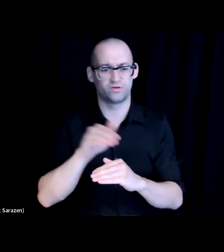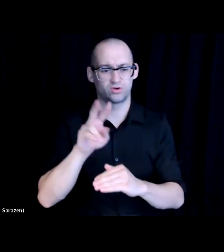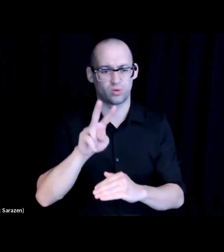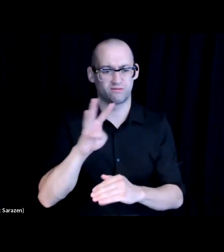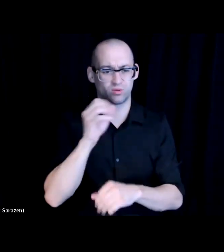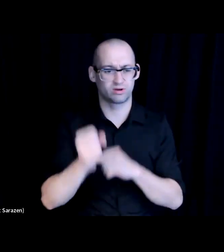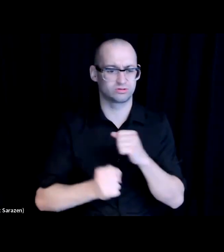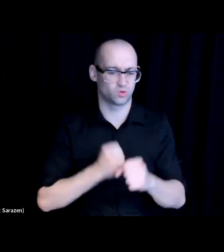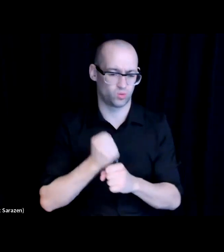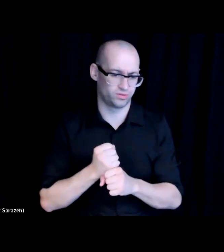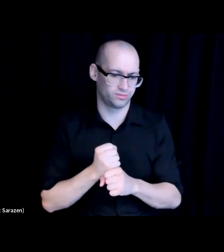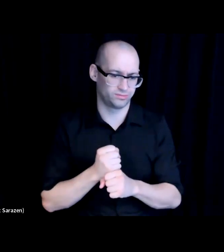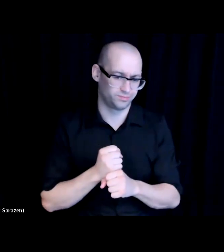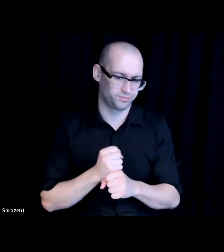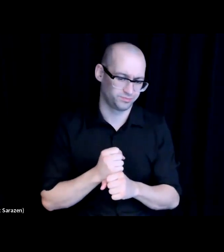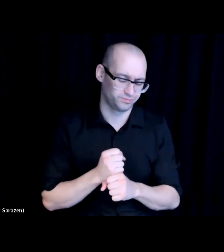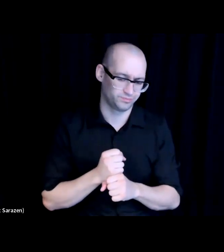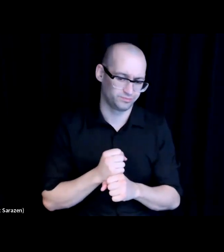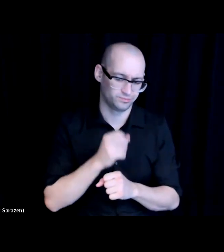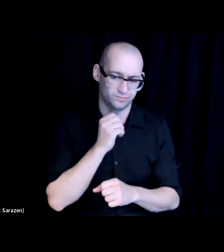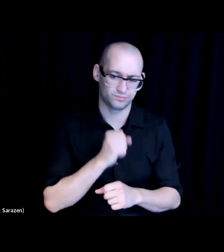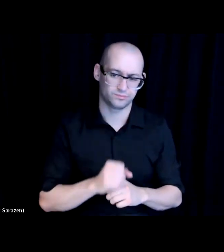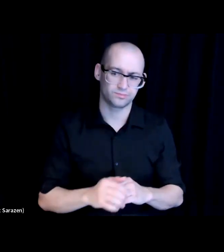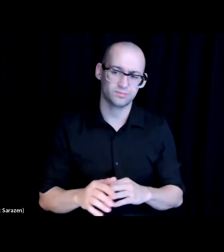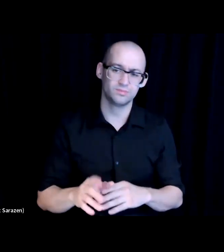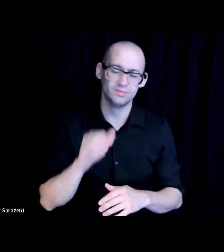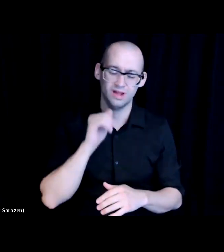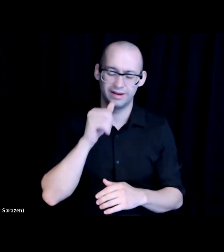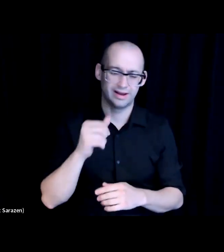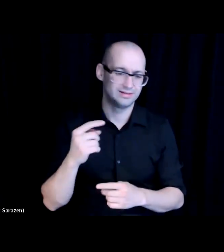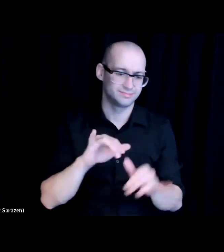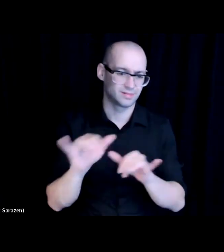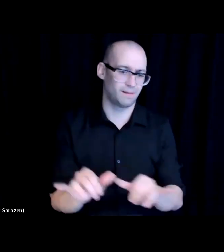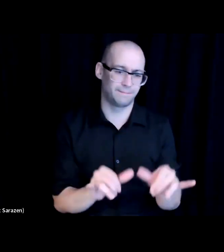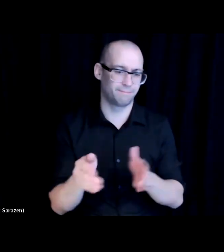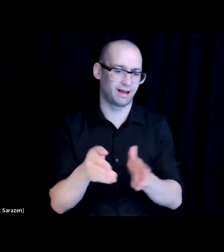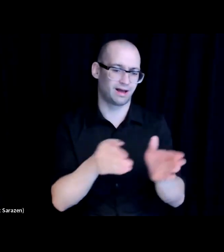They have not been in traditional pathways into the workforce and they are participating